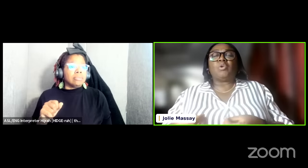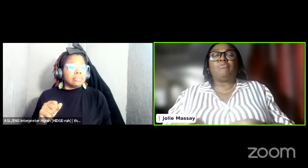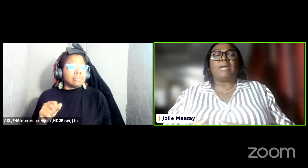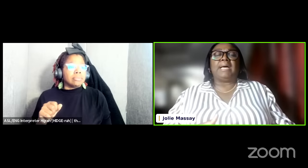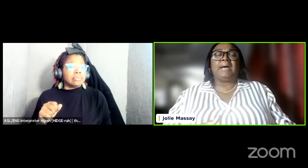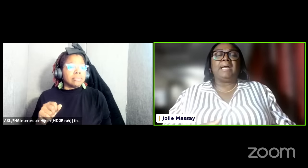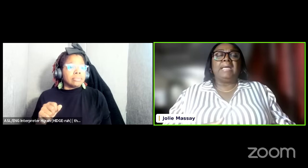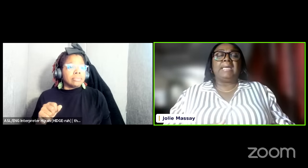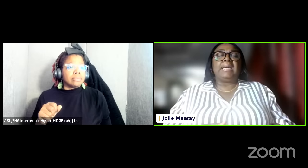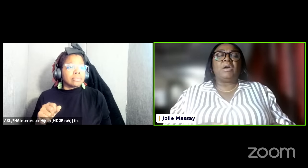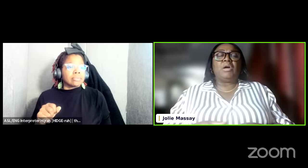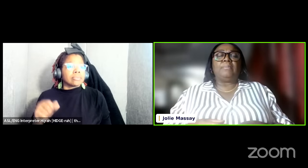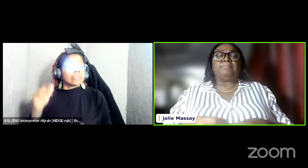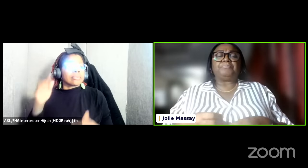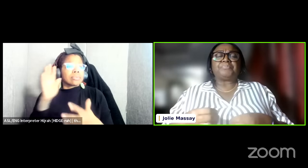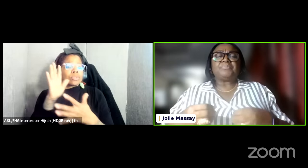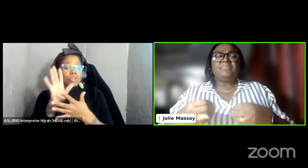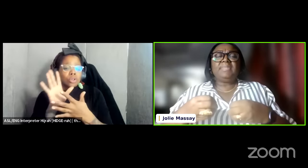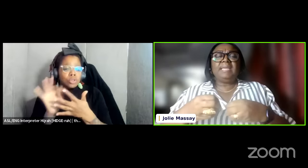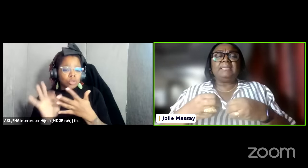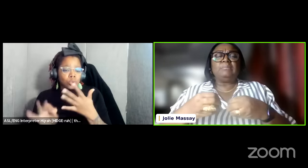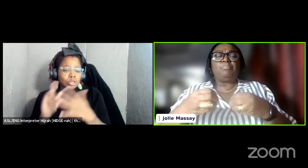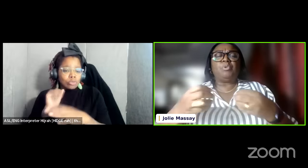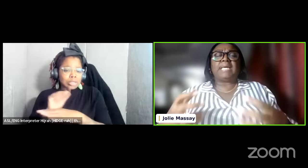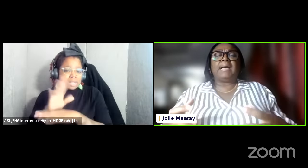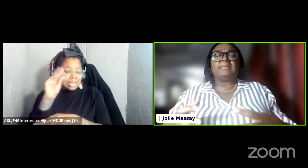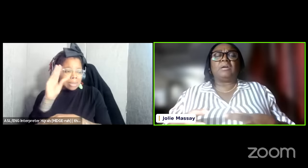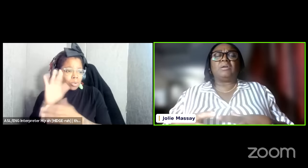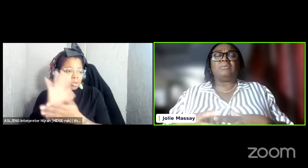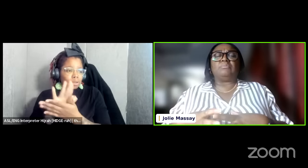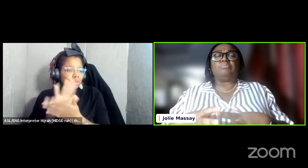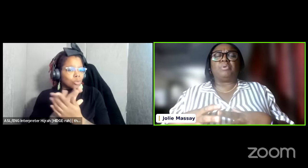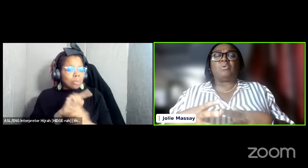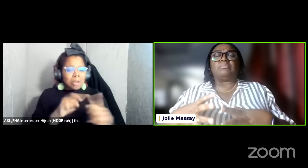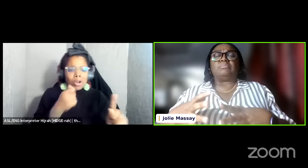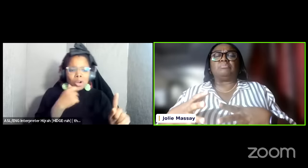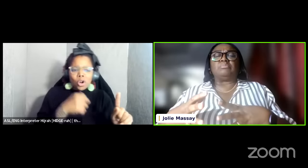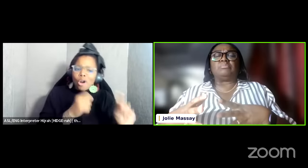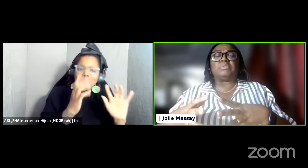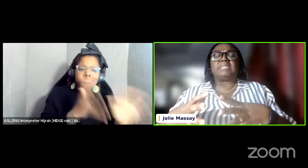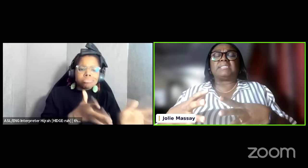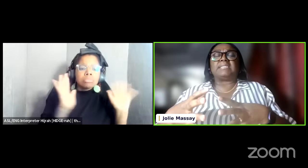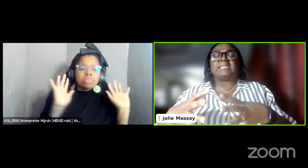So there you have it. More later. This patriarchal system that actually only men today,